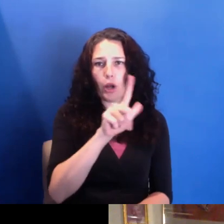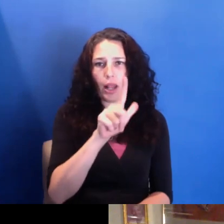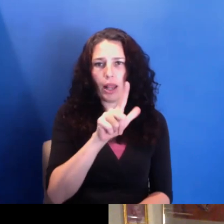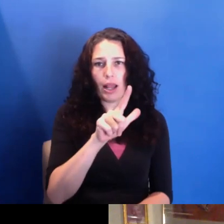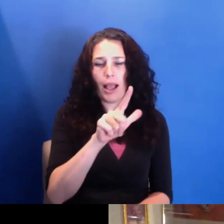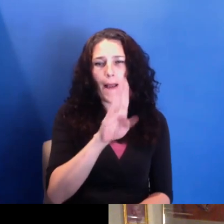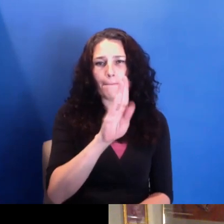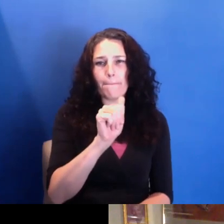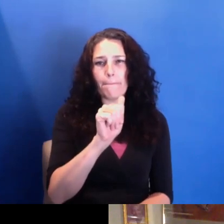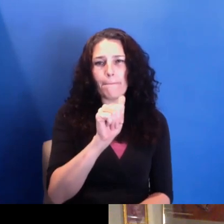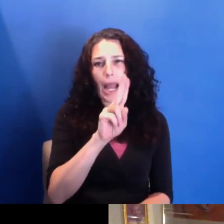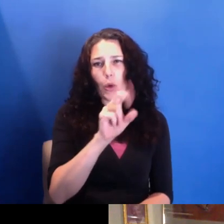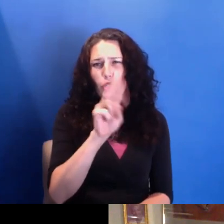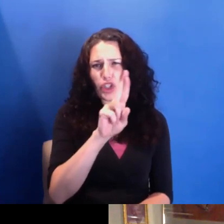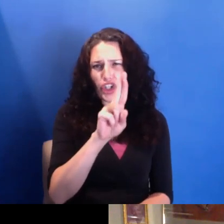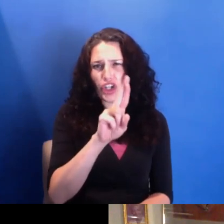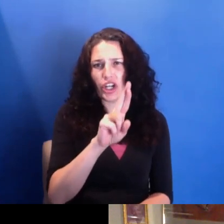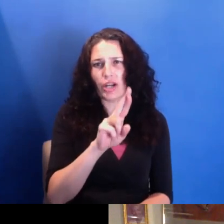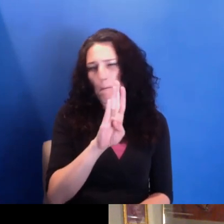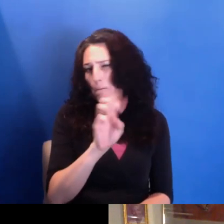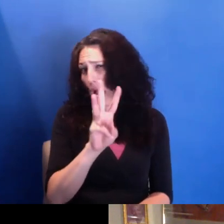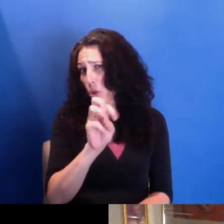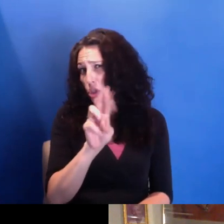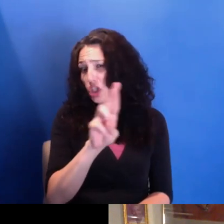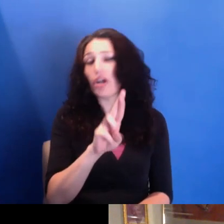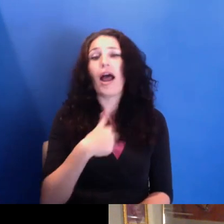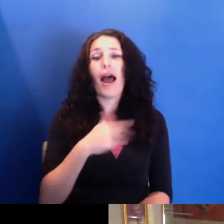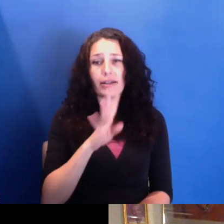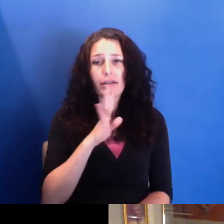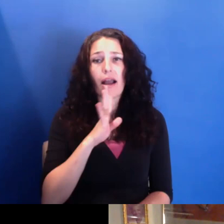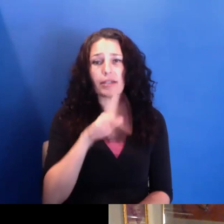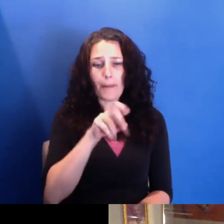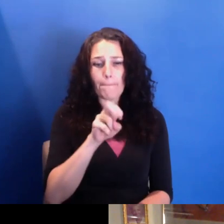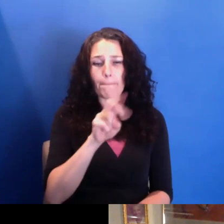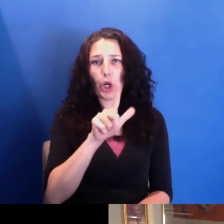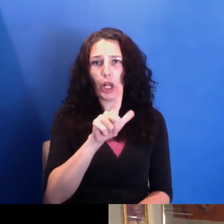and which also lifts my spirits. And my other nephew is working on a film--